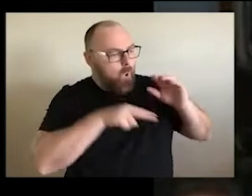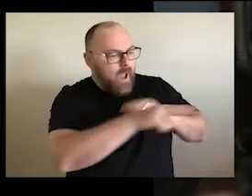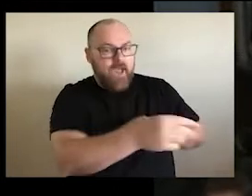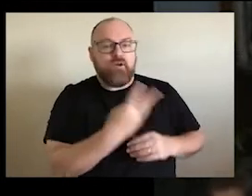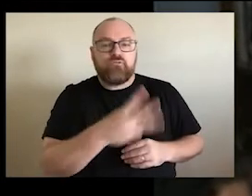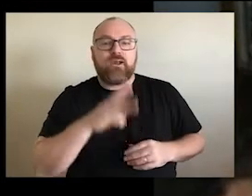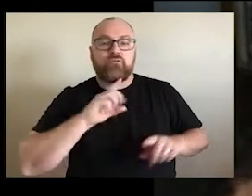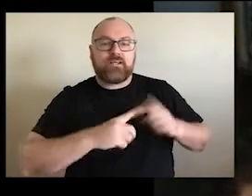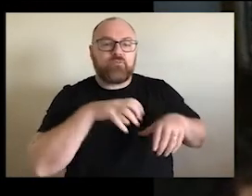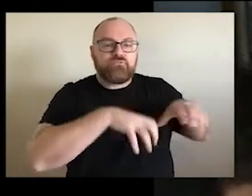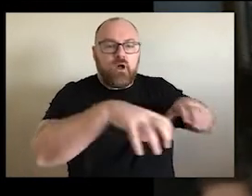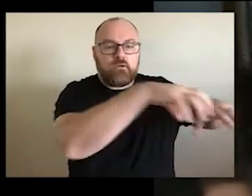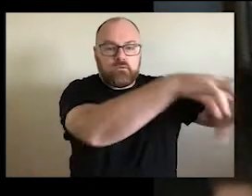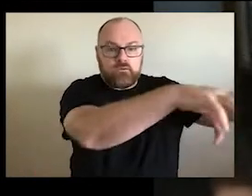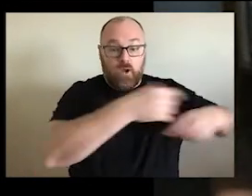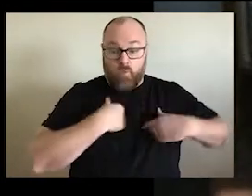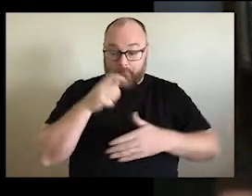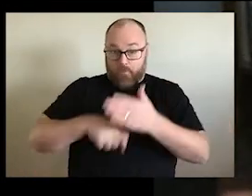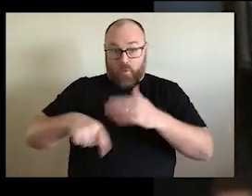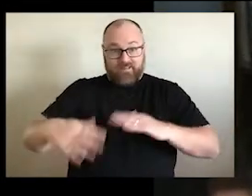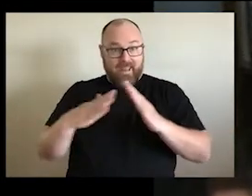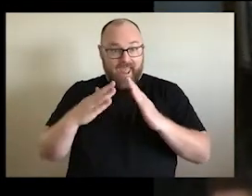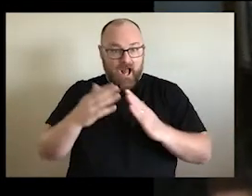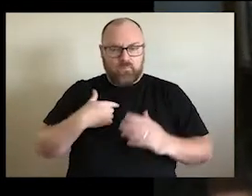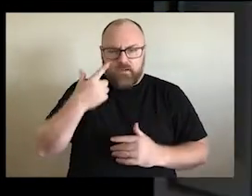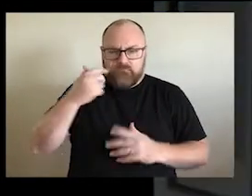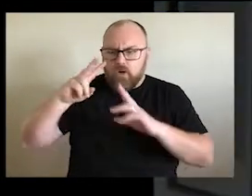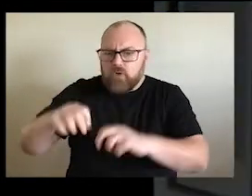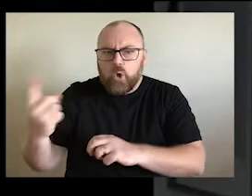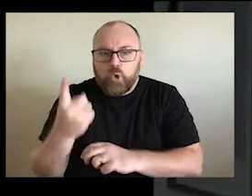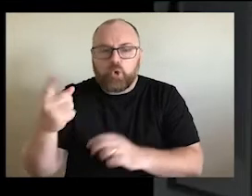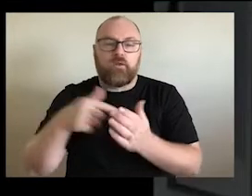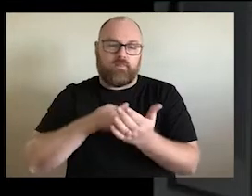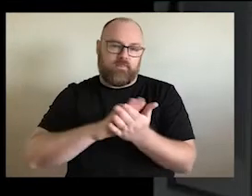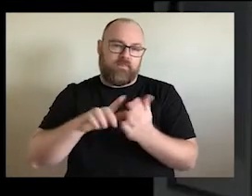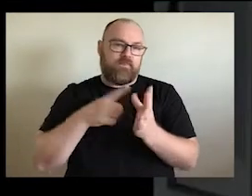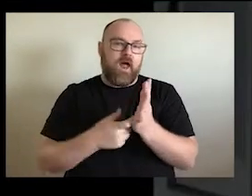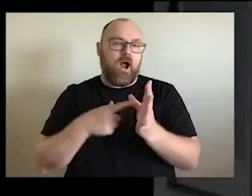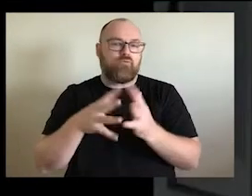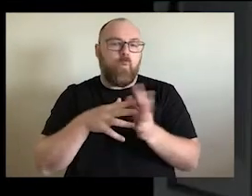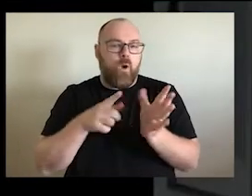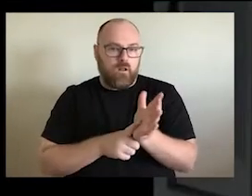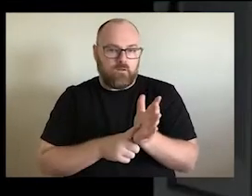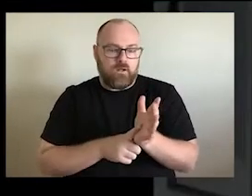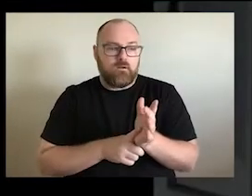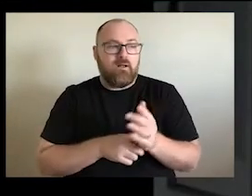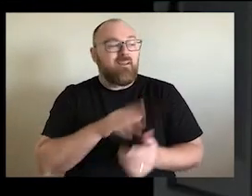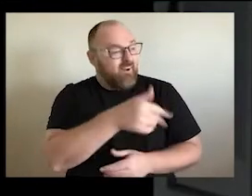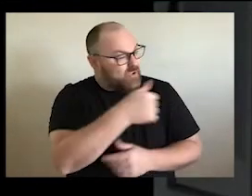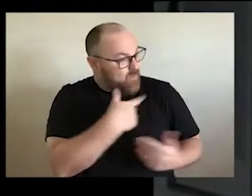before, when we bought this land, whose land, it was on. So in a way you've welcomed us, welcome